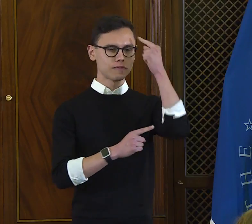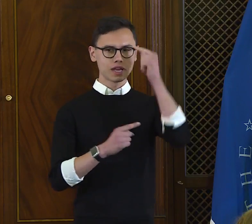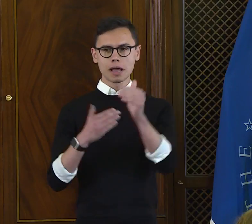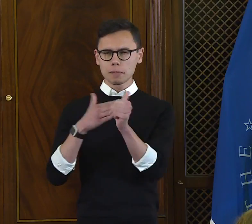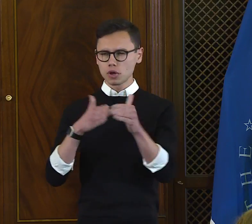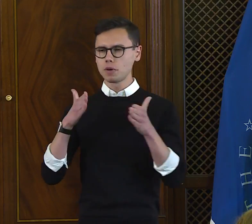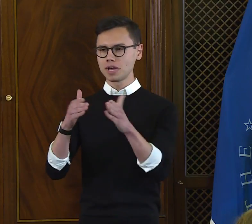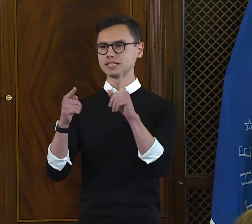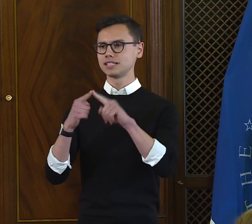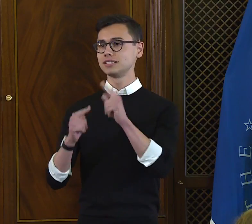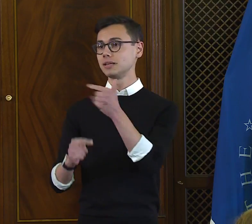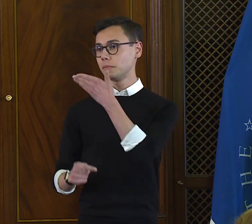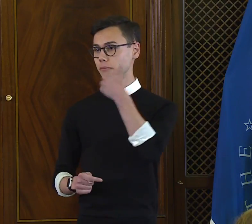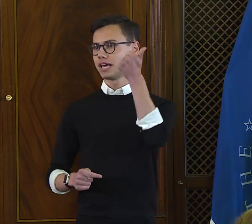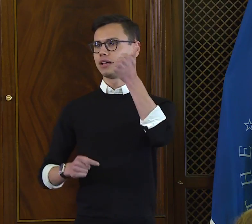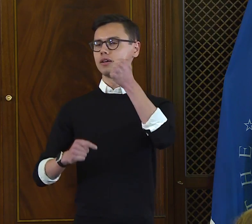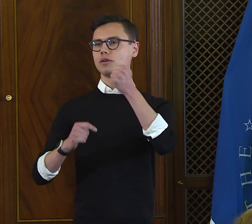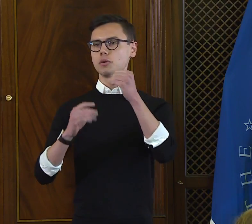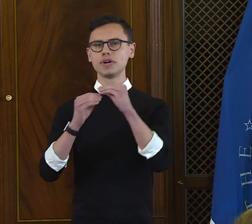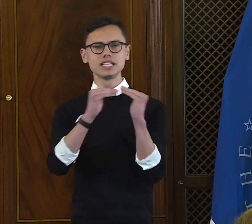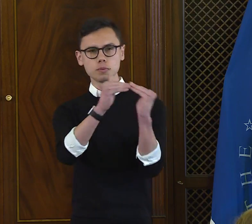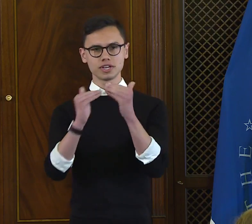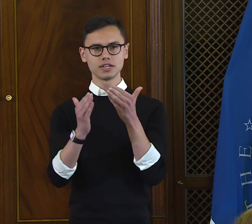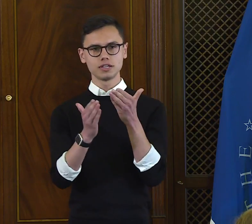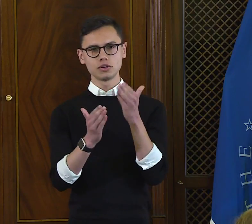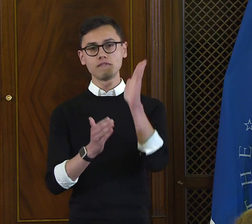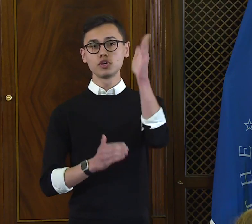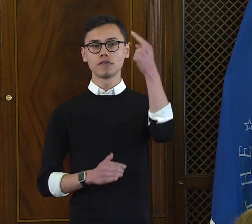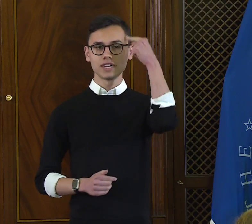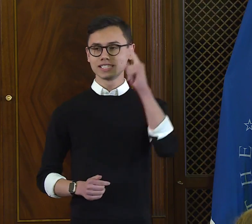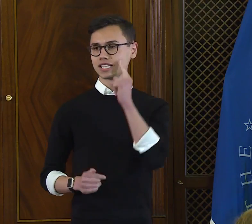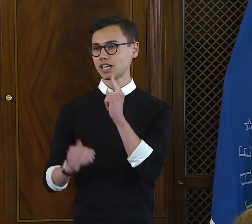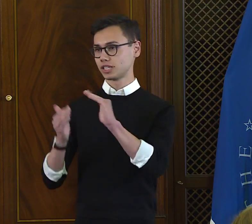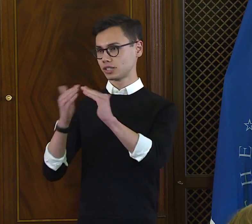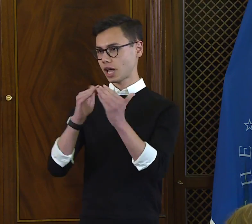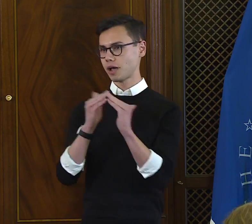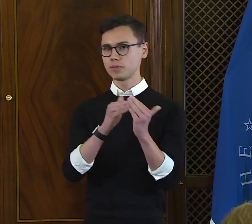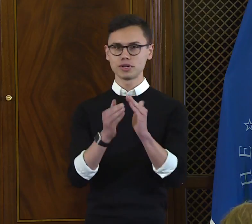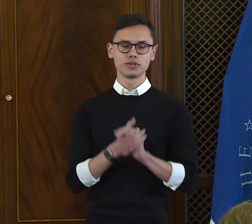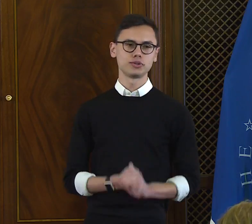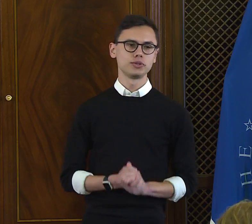and President Cordano for guiding the way for us to become more equal